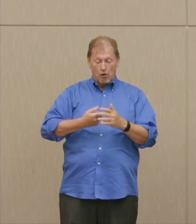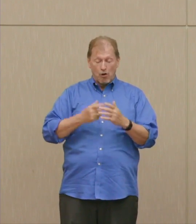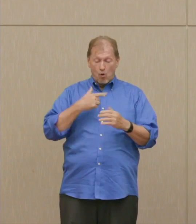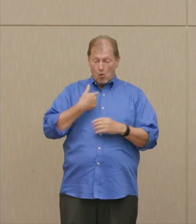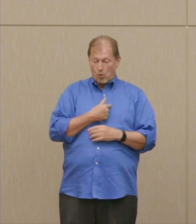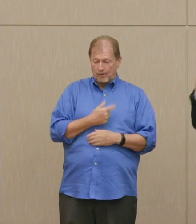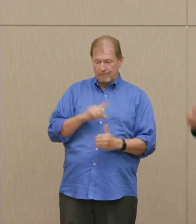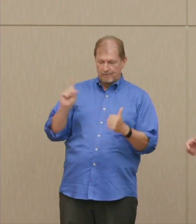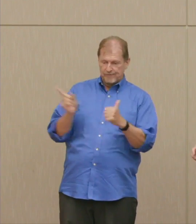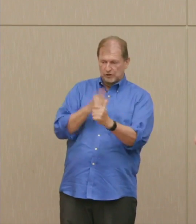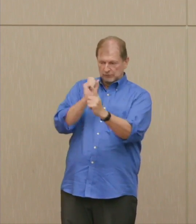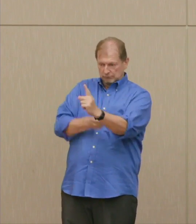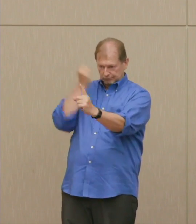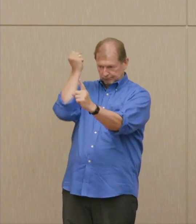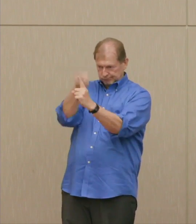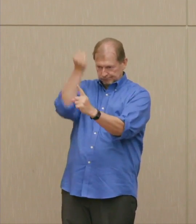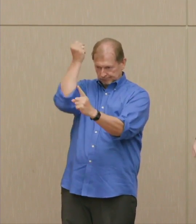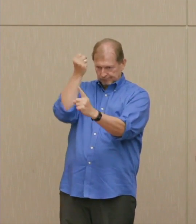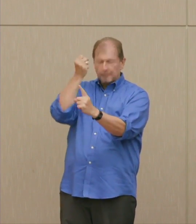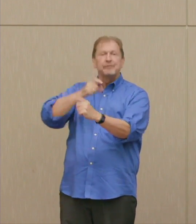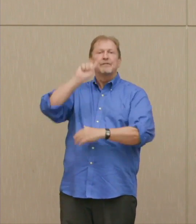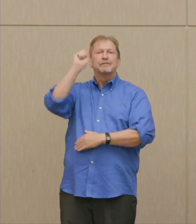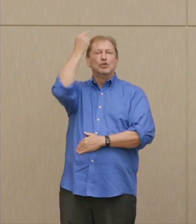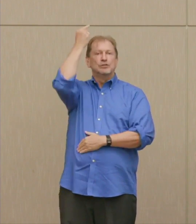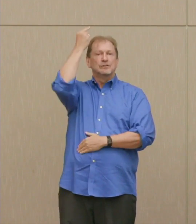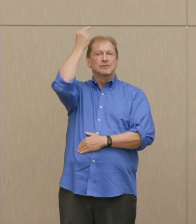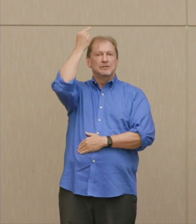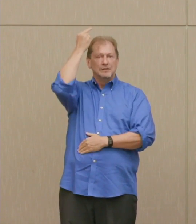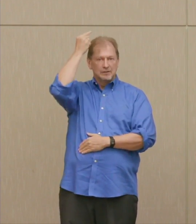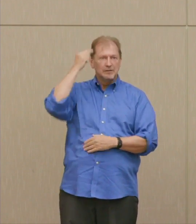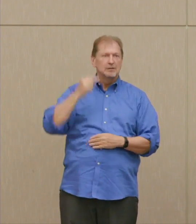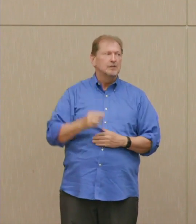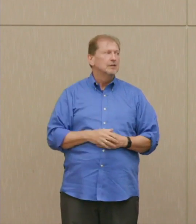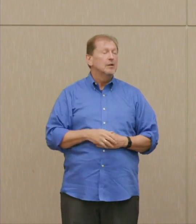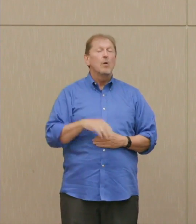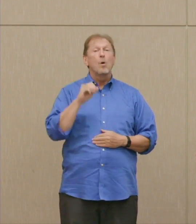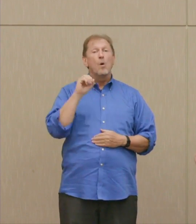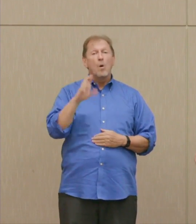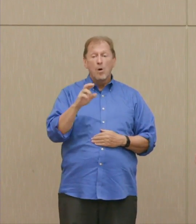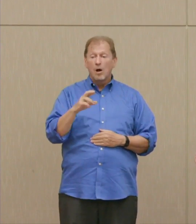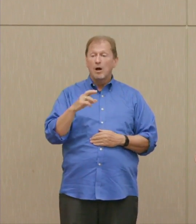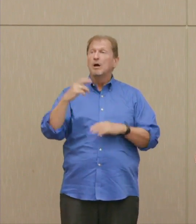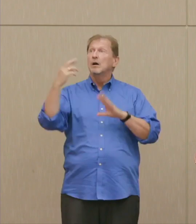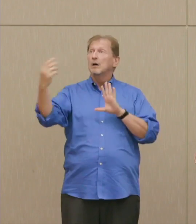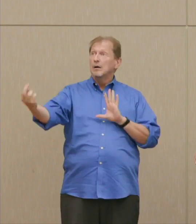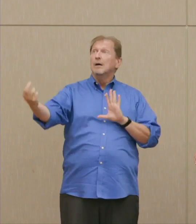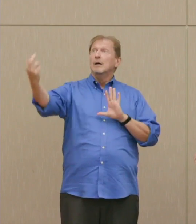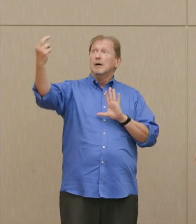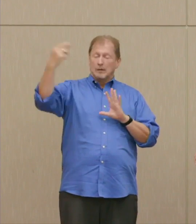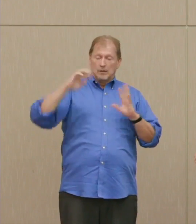They're striking, and we get in there, or just escalating from a conflict elsewhere